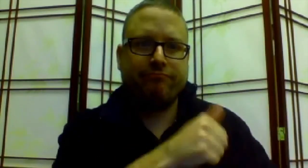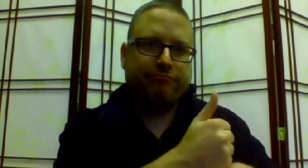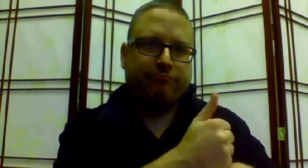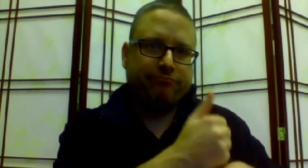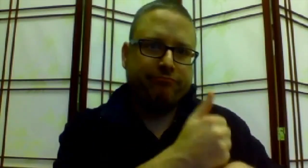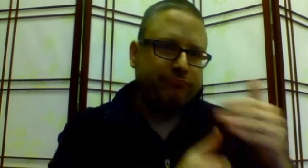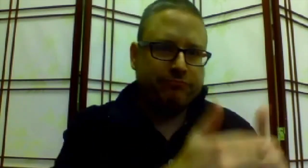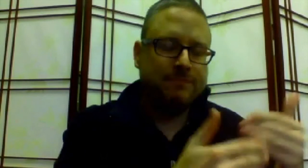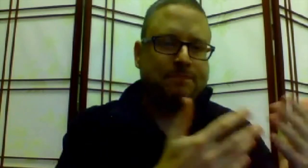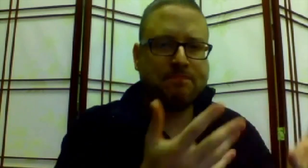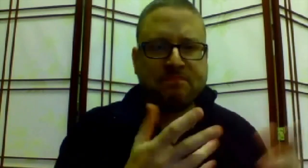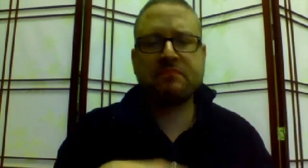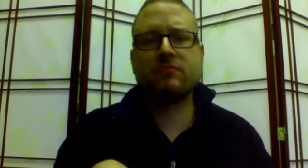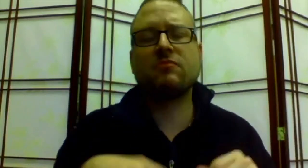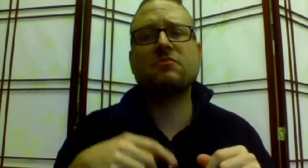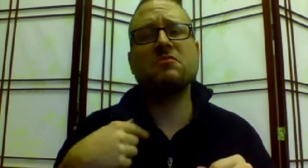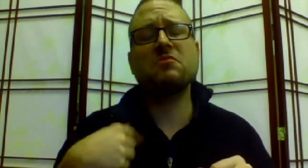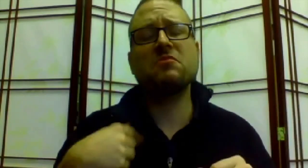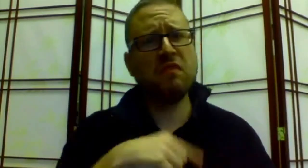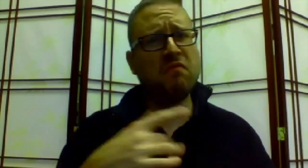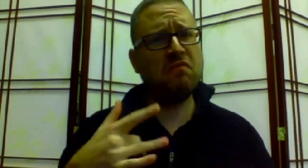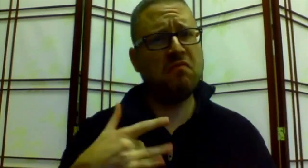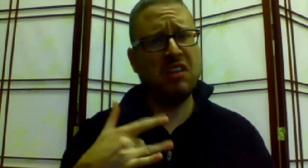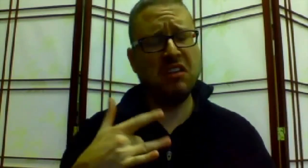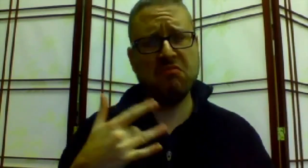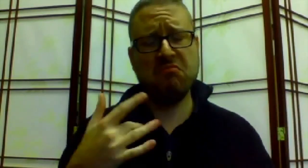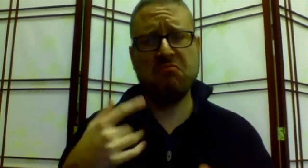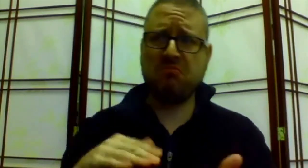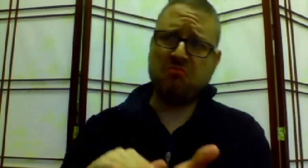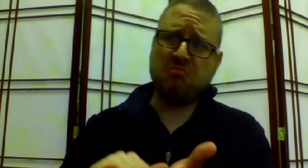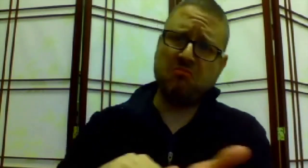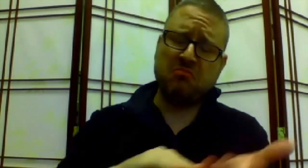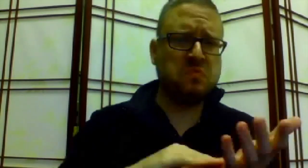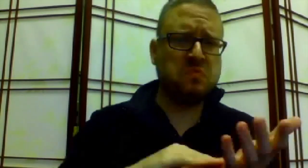successfully implementing those services.